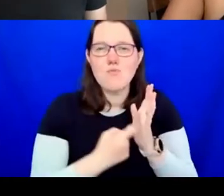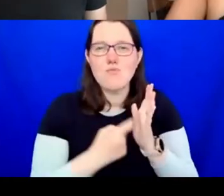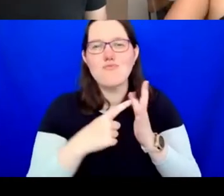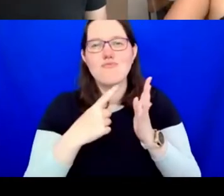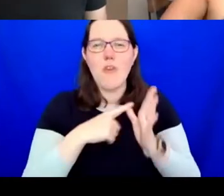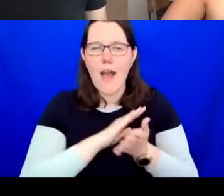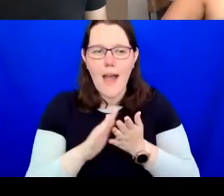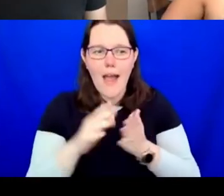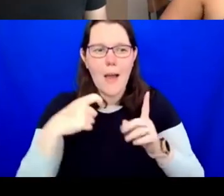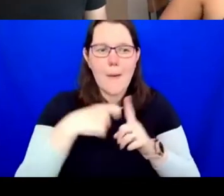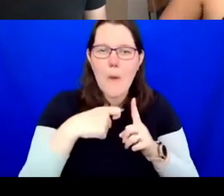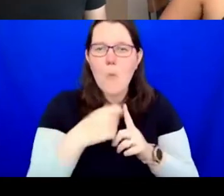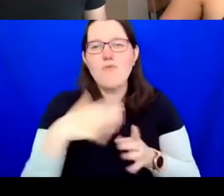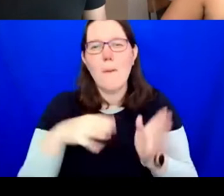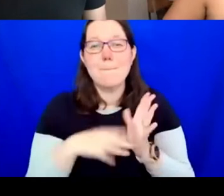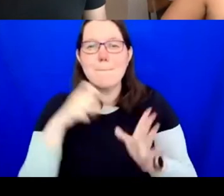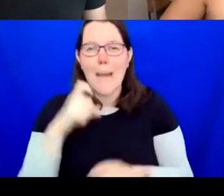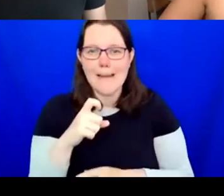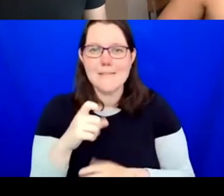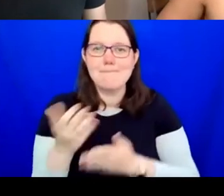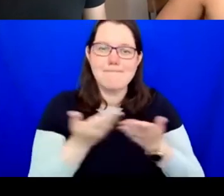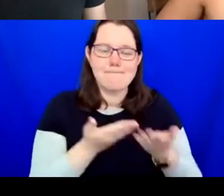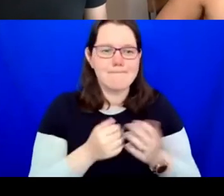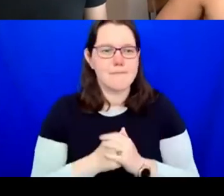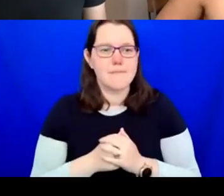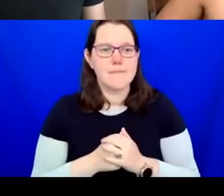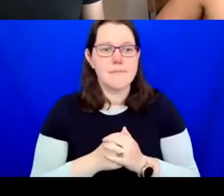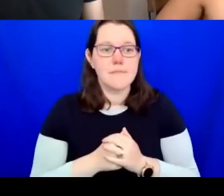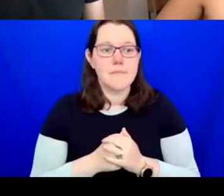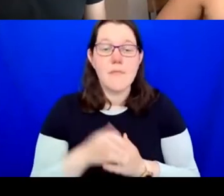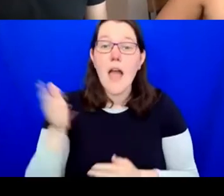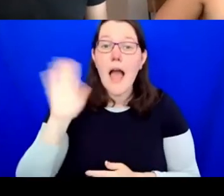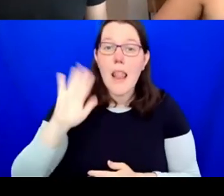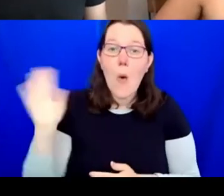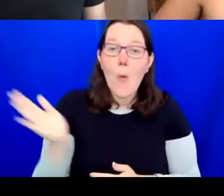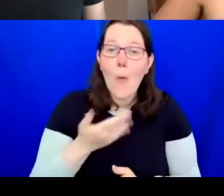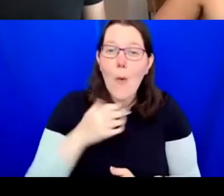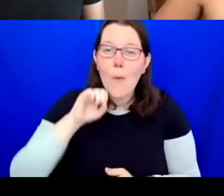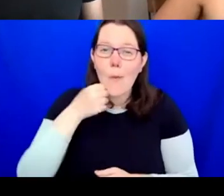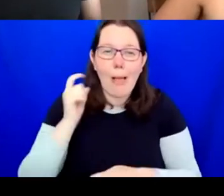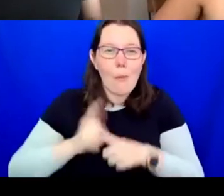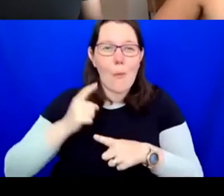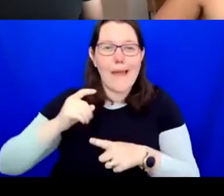Hello everybody. I'm going to give a brief audio description of myself now. I am a small white